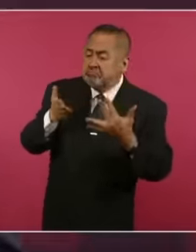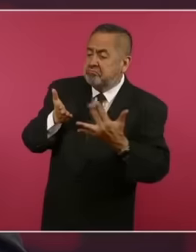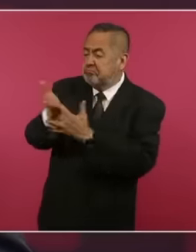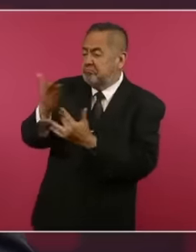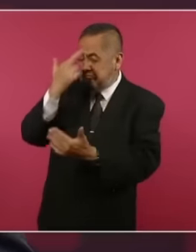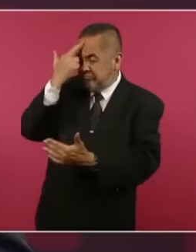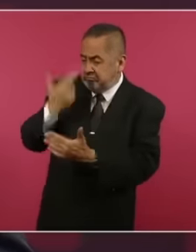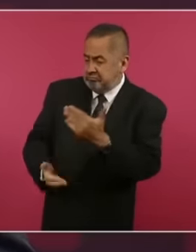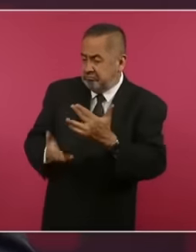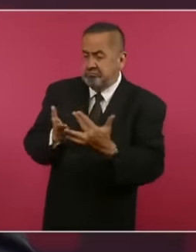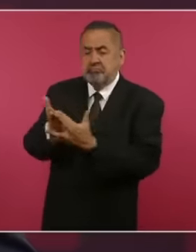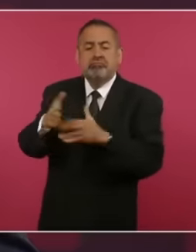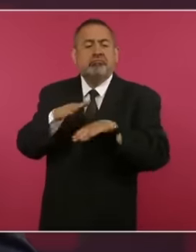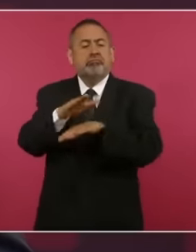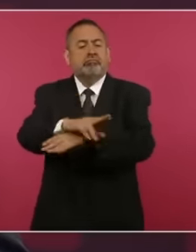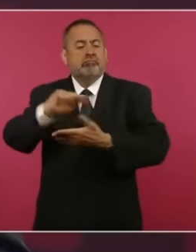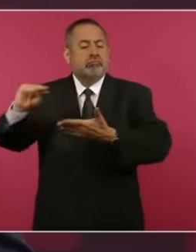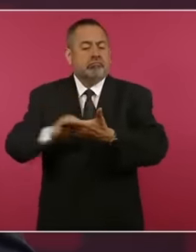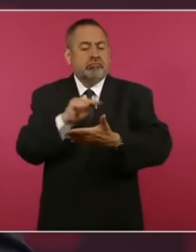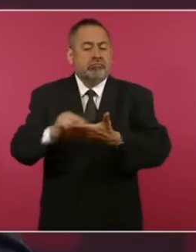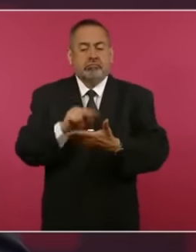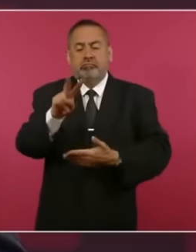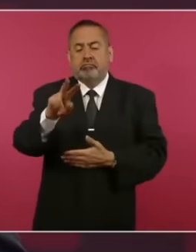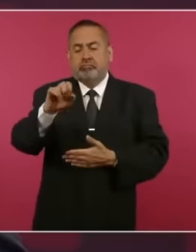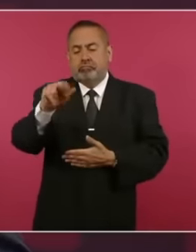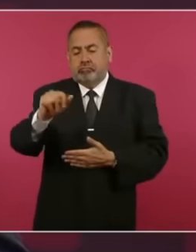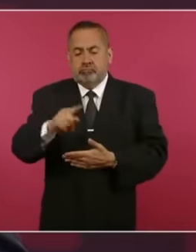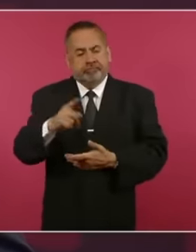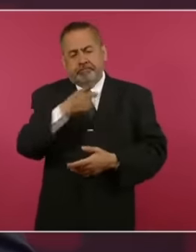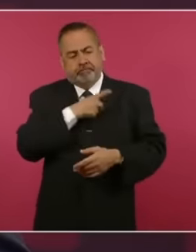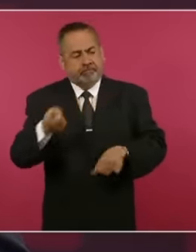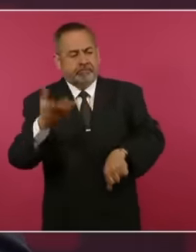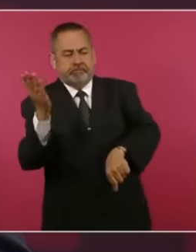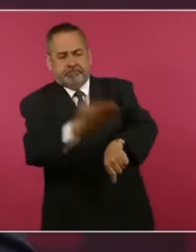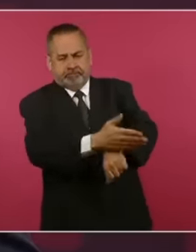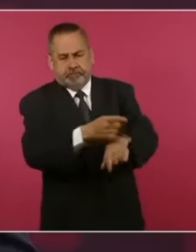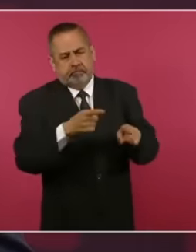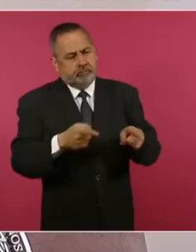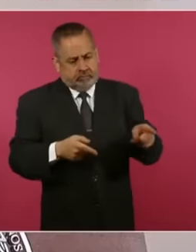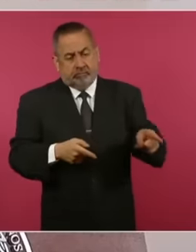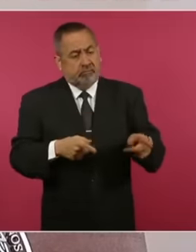on diplomatic relations must be condemned Because it is a flagrant violation of